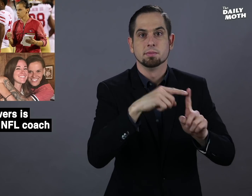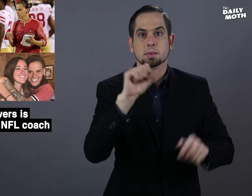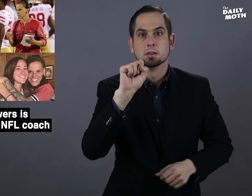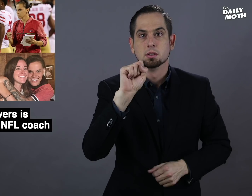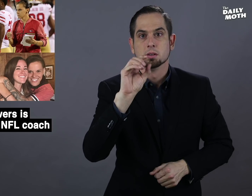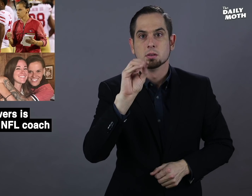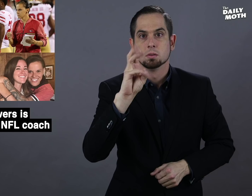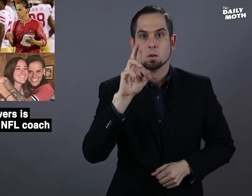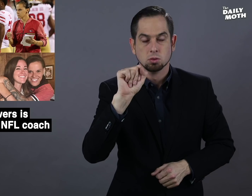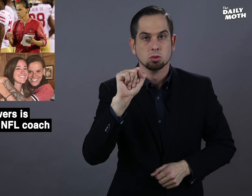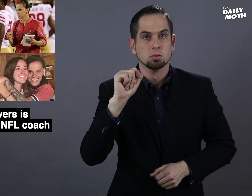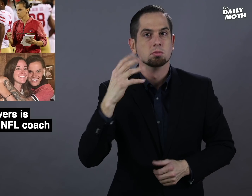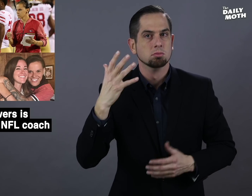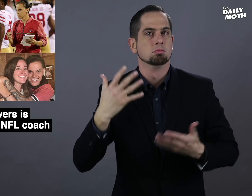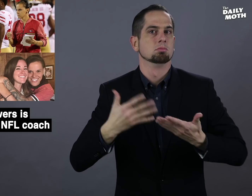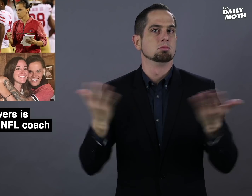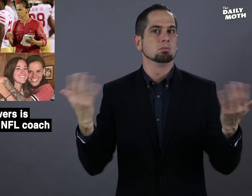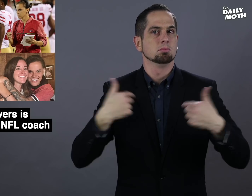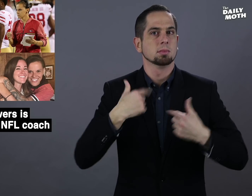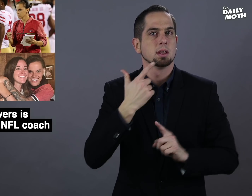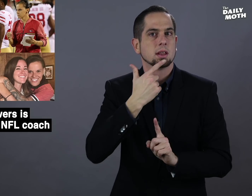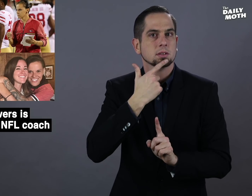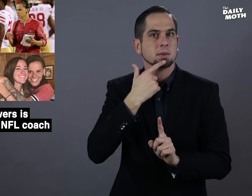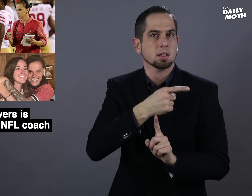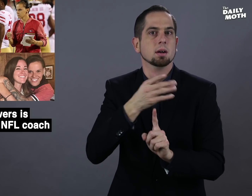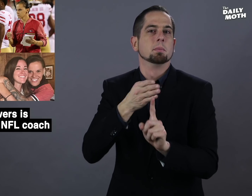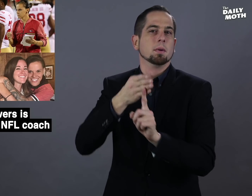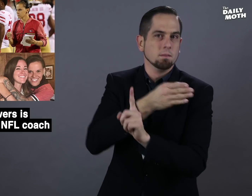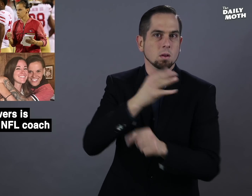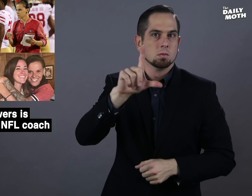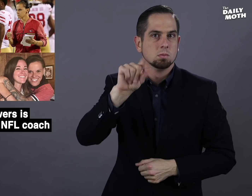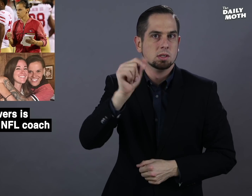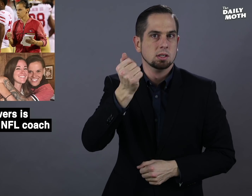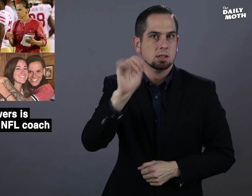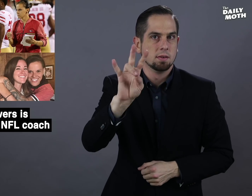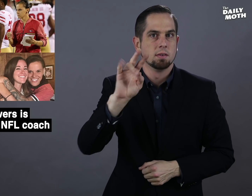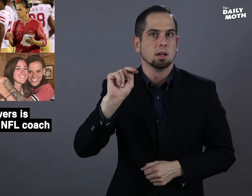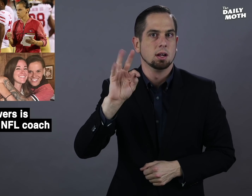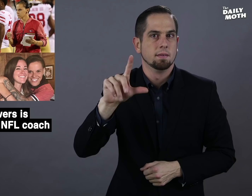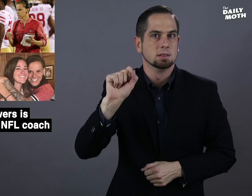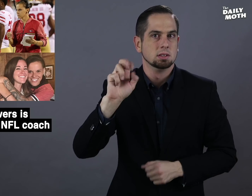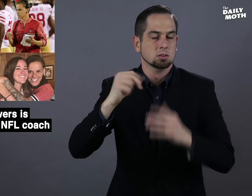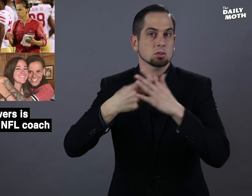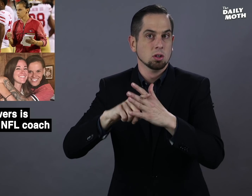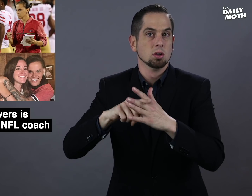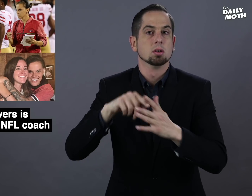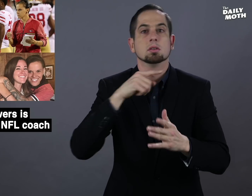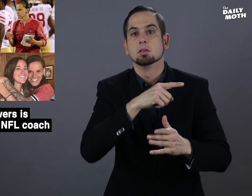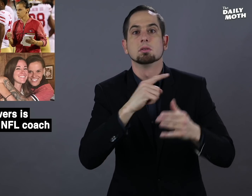Sowers came out as lesbian before the 2017 NFL season in